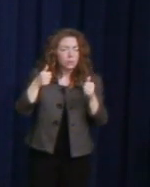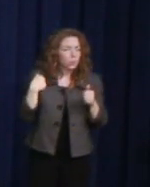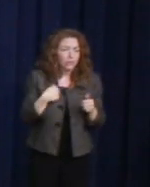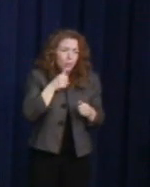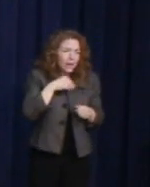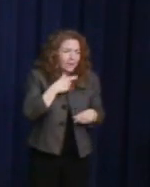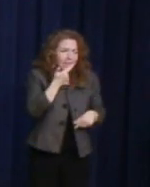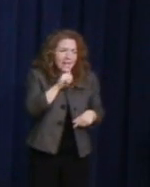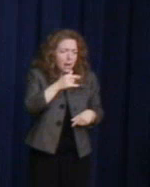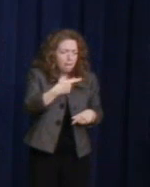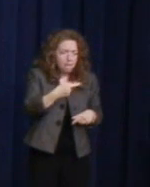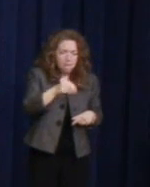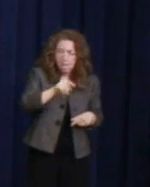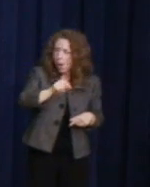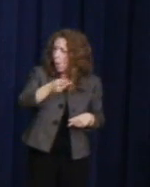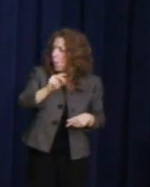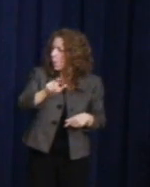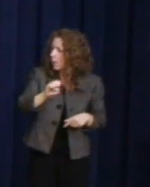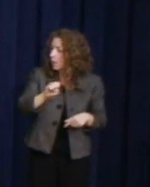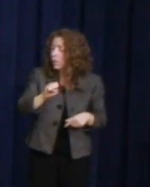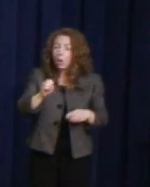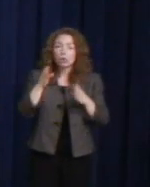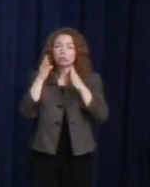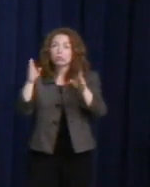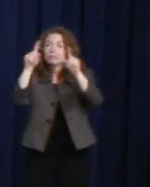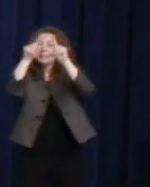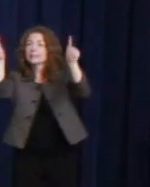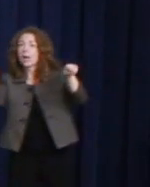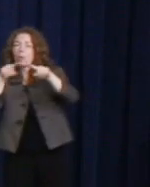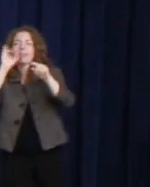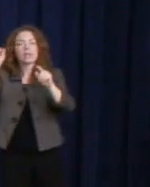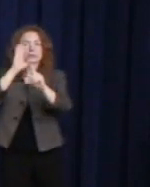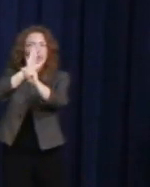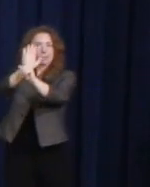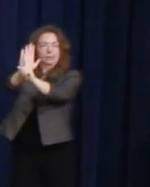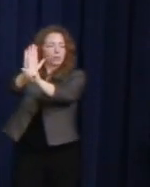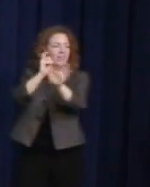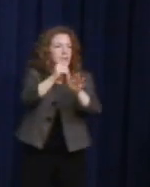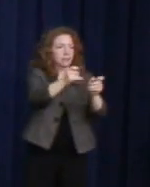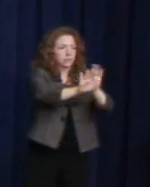Straight streetsigns. We are committed to working for everybody.